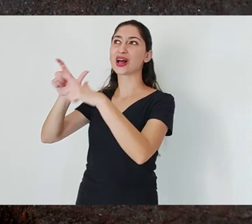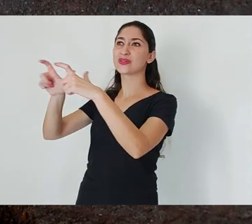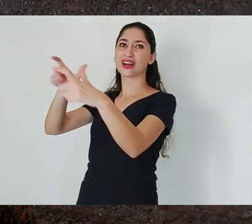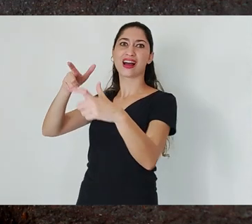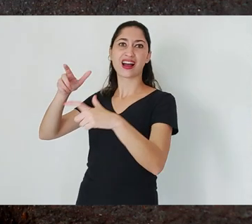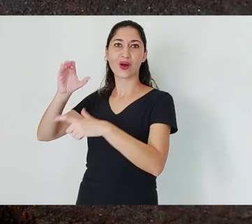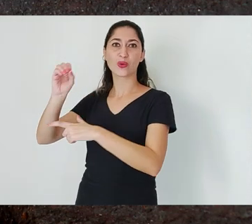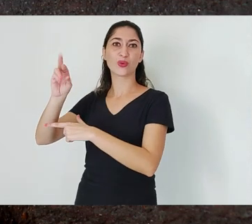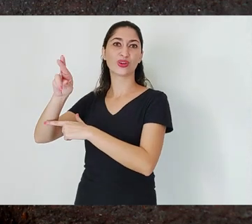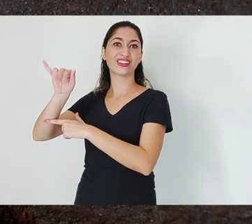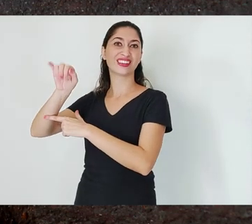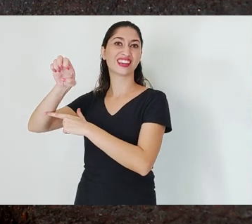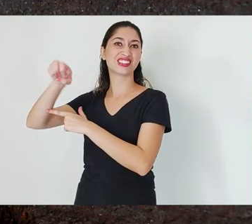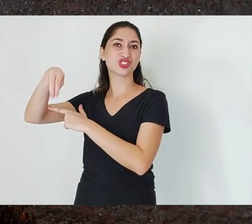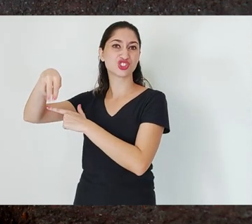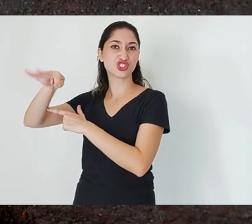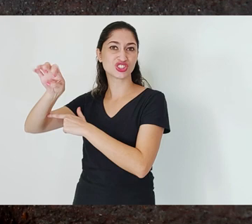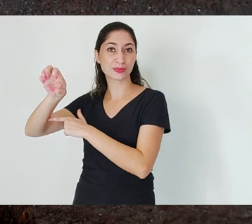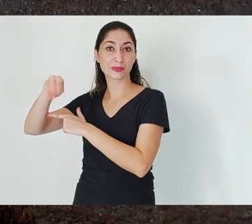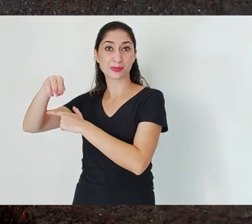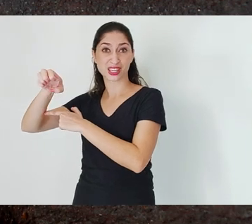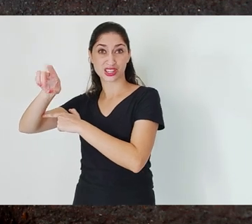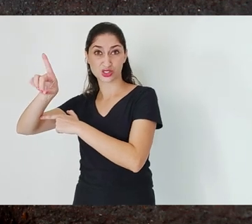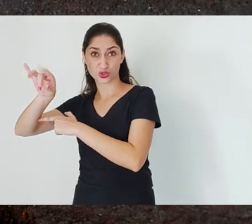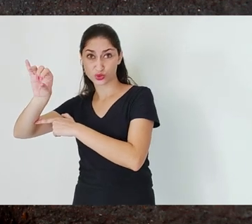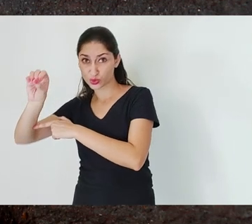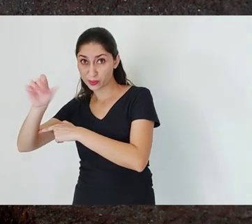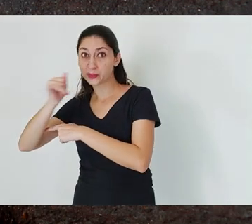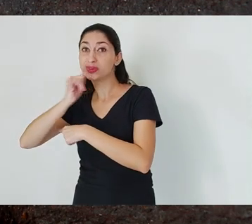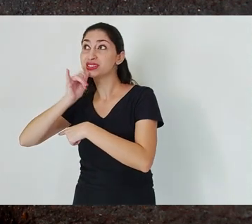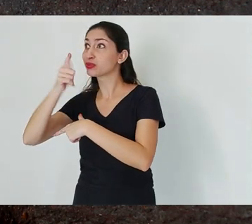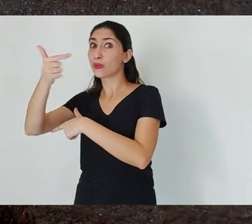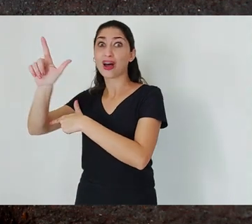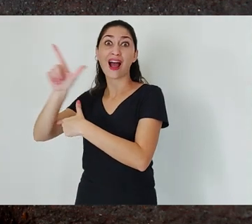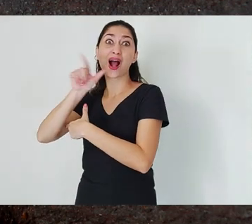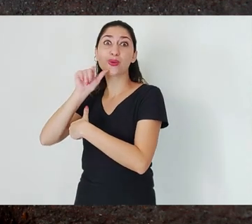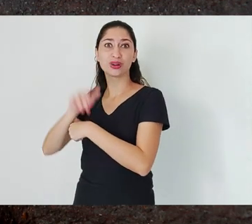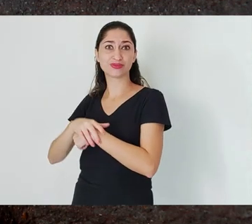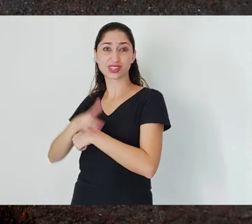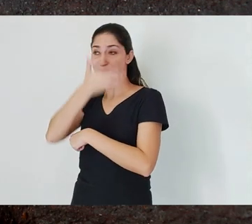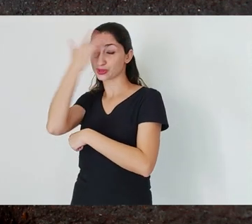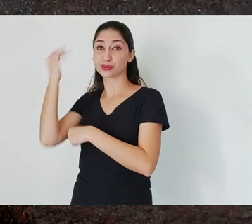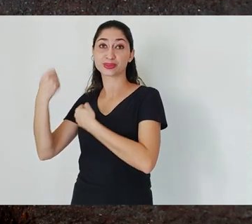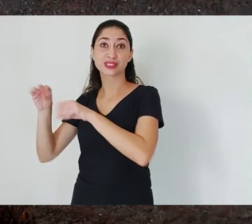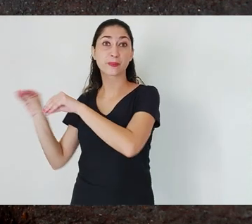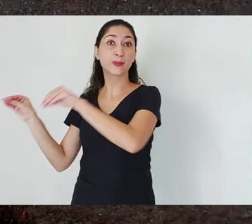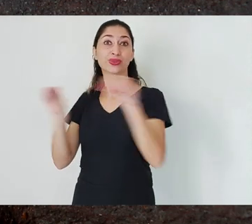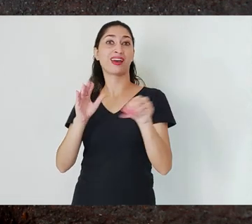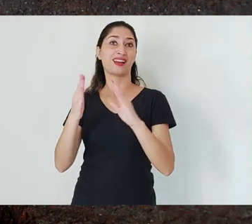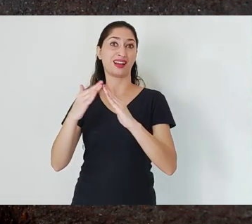Water will increasingly become a rarer and more valuable product